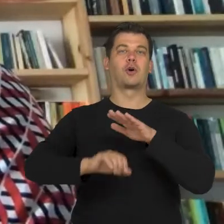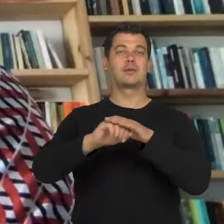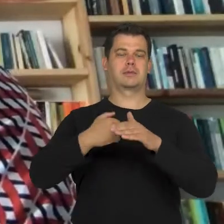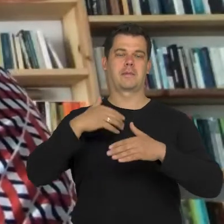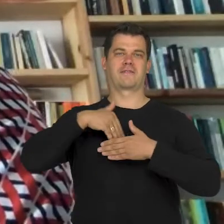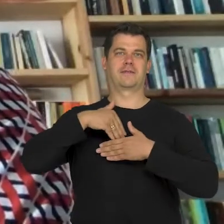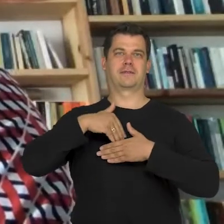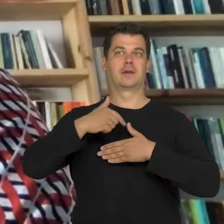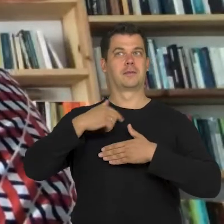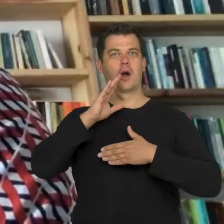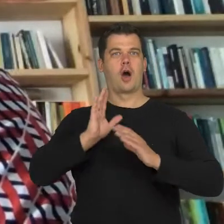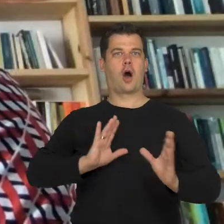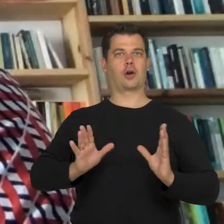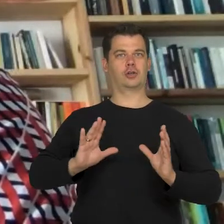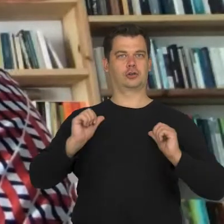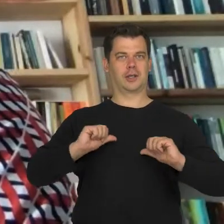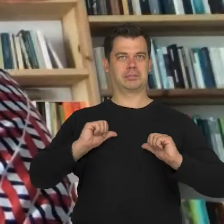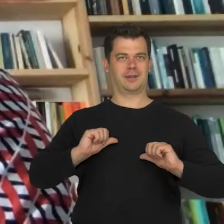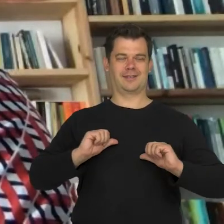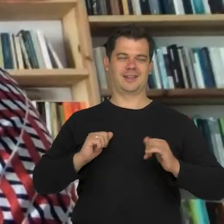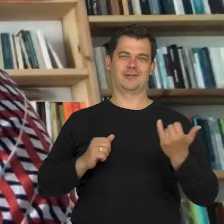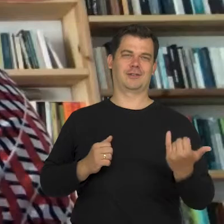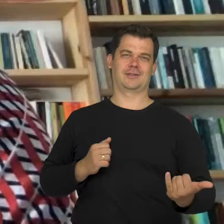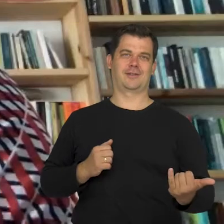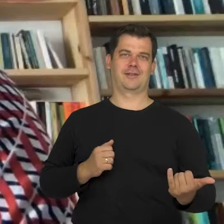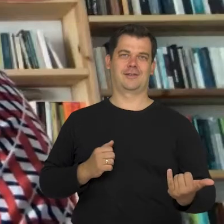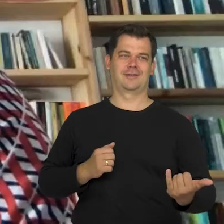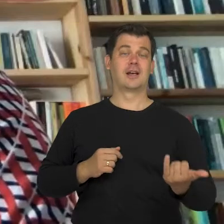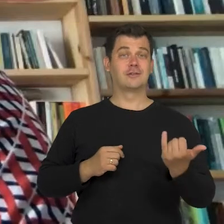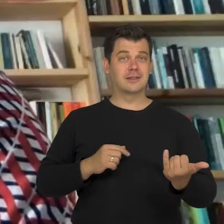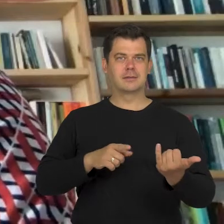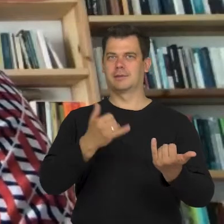They protect themselves, not children. Because a child has a totally different attitude towards this.